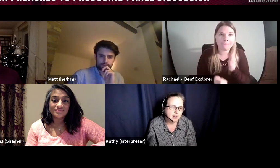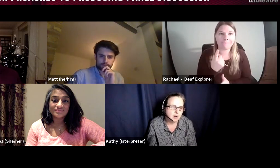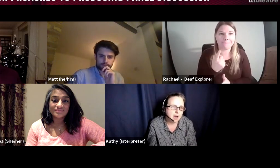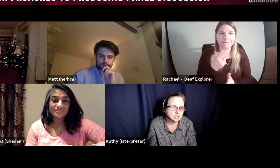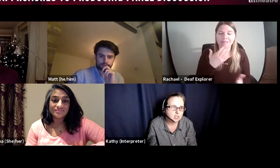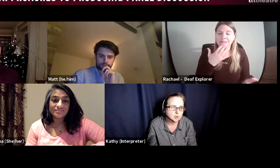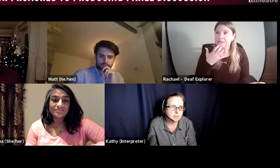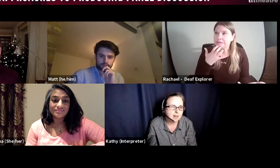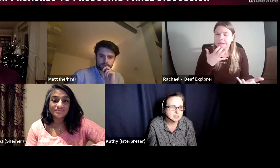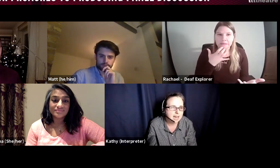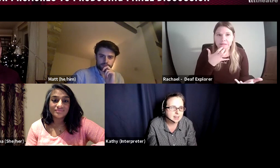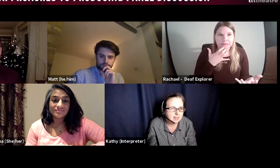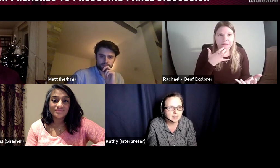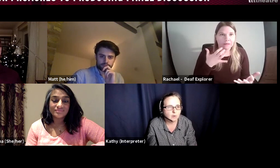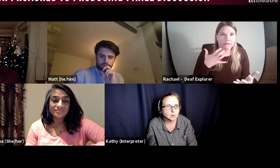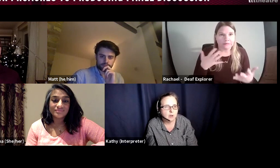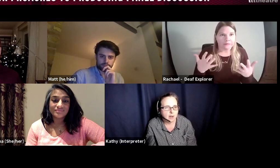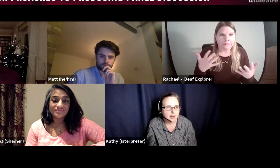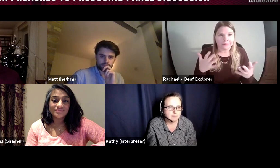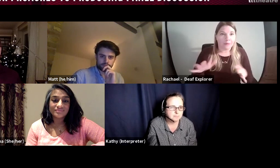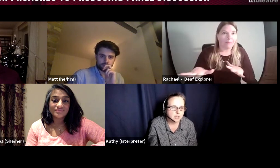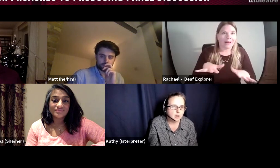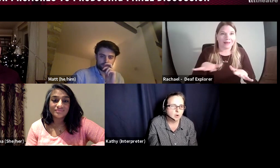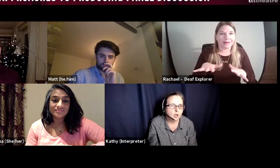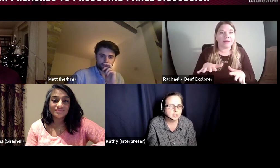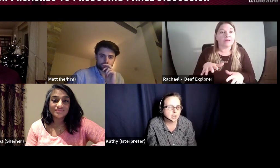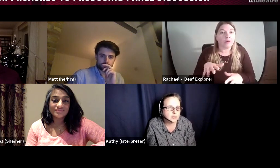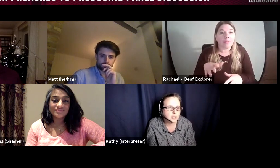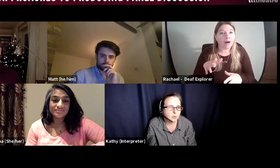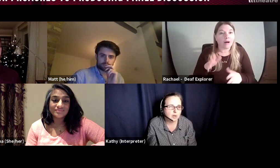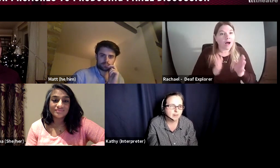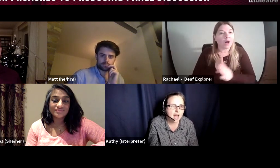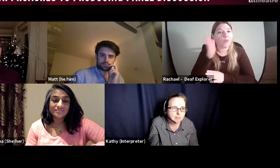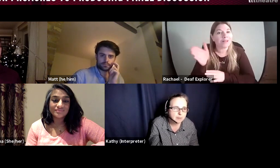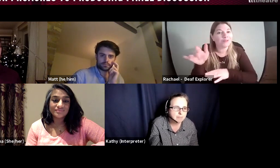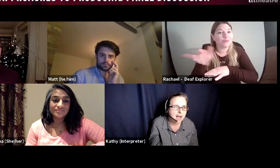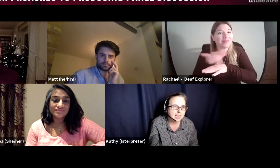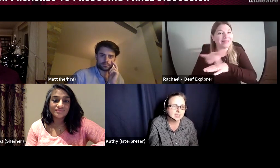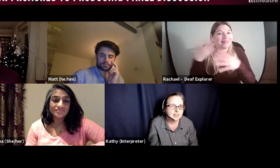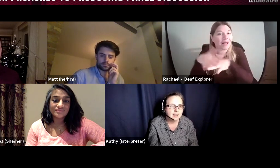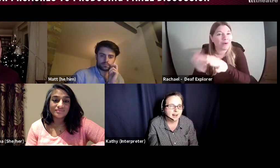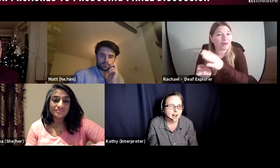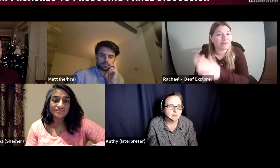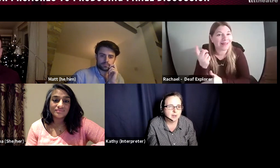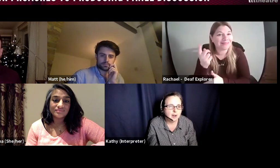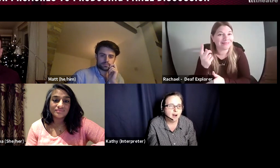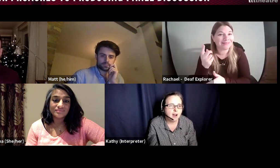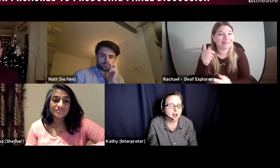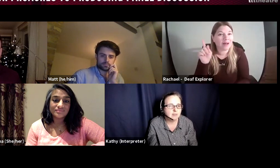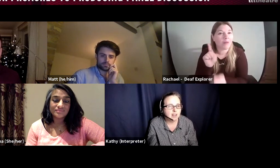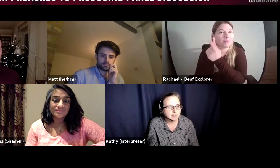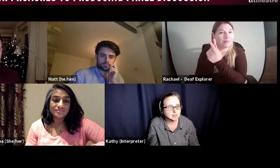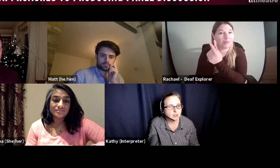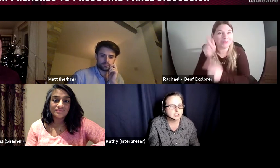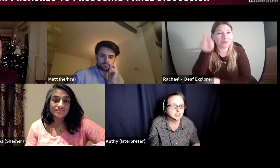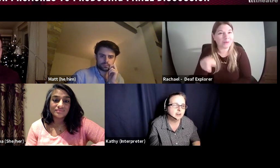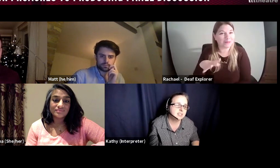am unsure about anything or who to go to or if I am a bit panicked, I have gone to various theatre